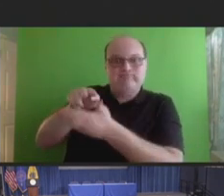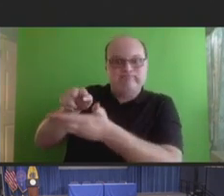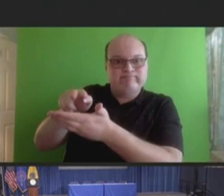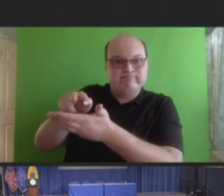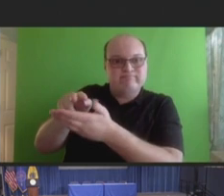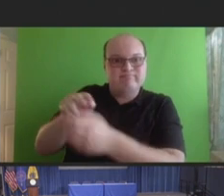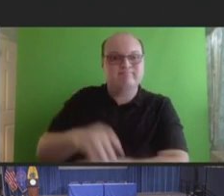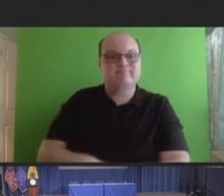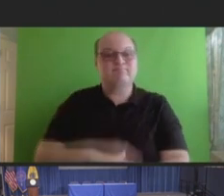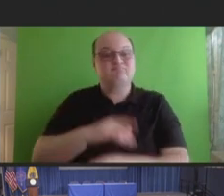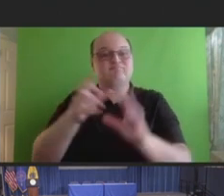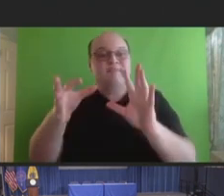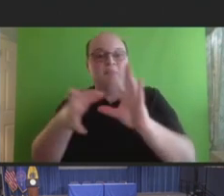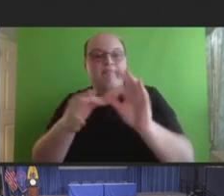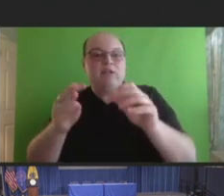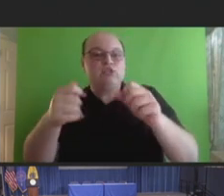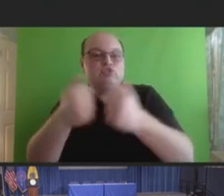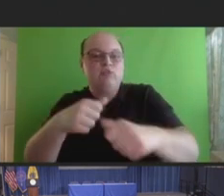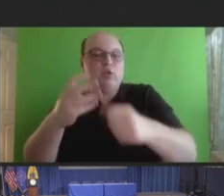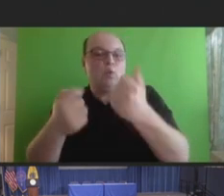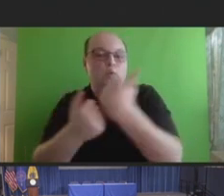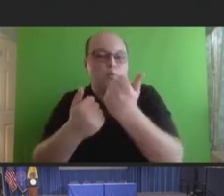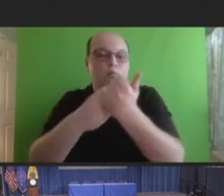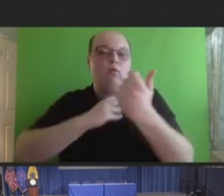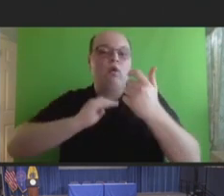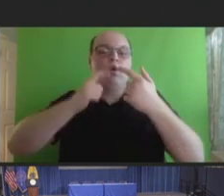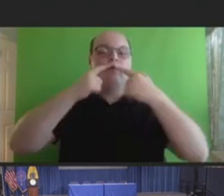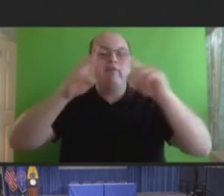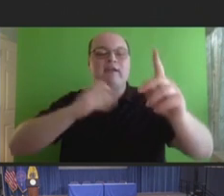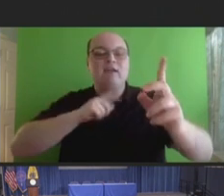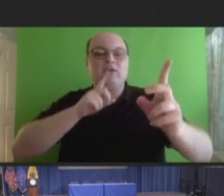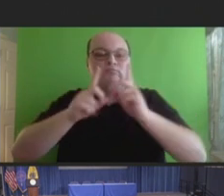and messaging strategies to support a more effective dialogue with healthcare professionals